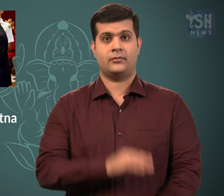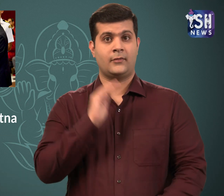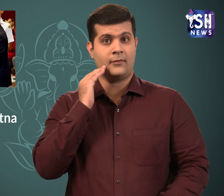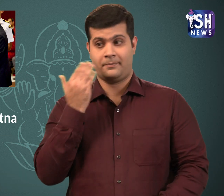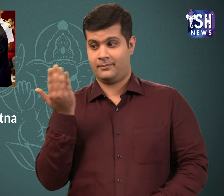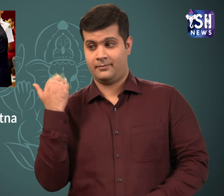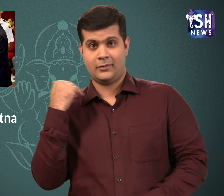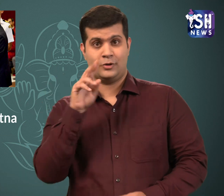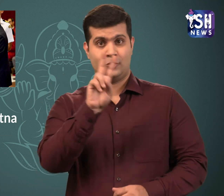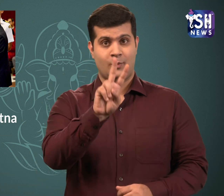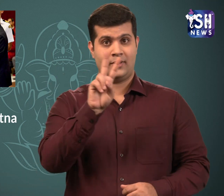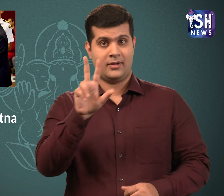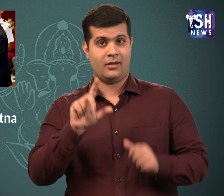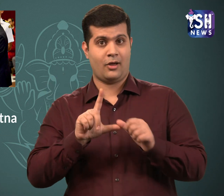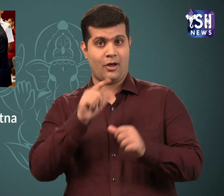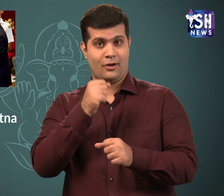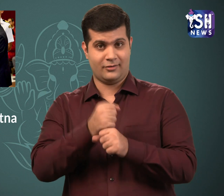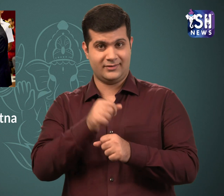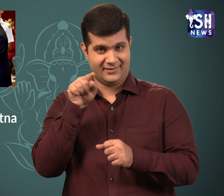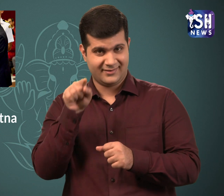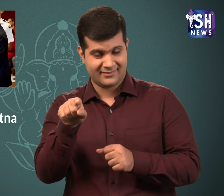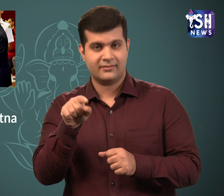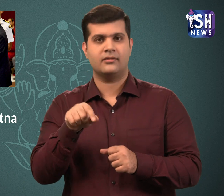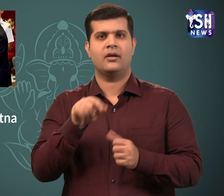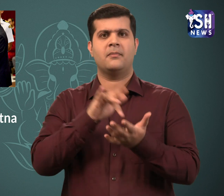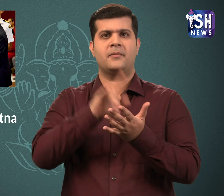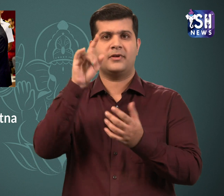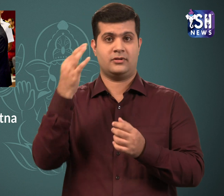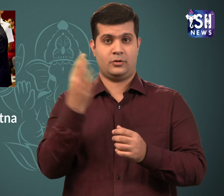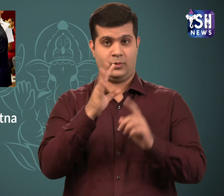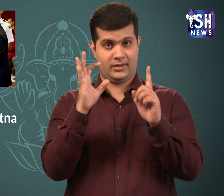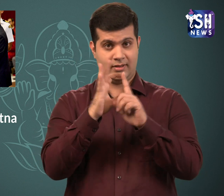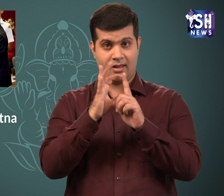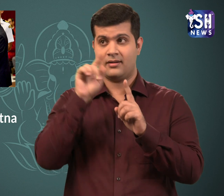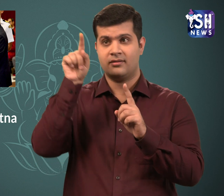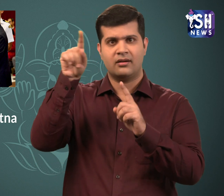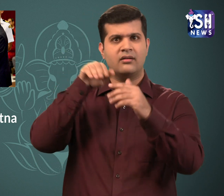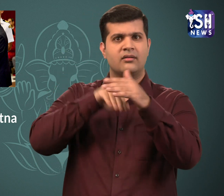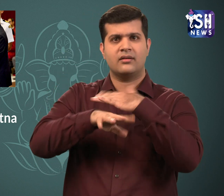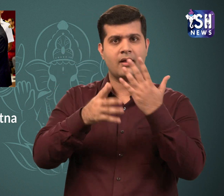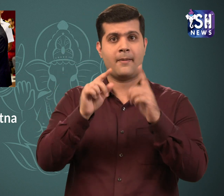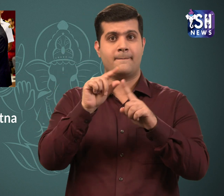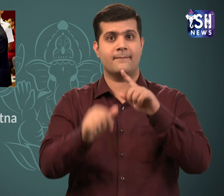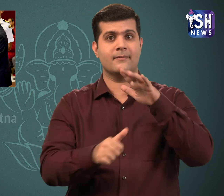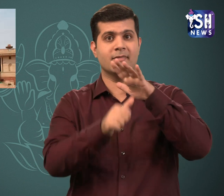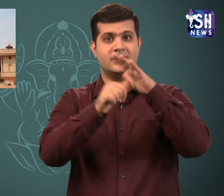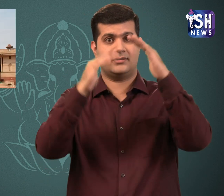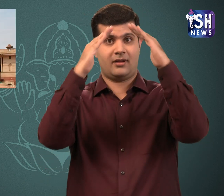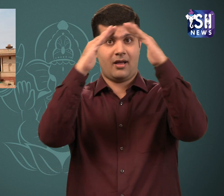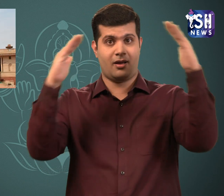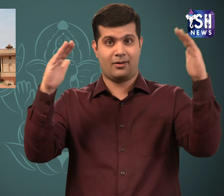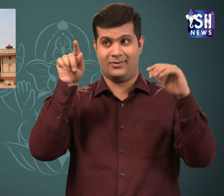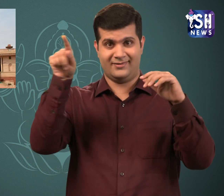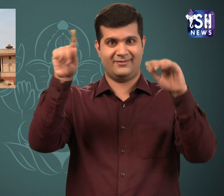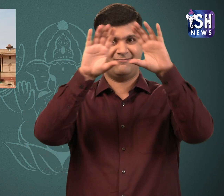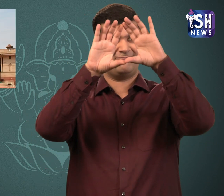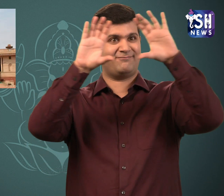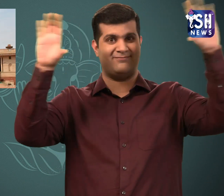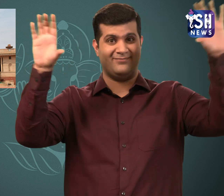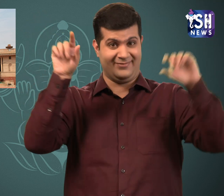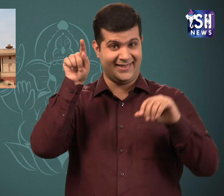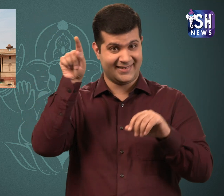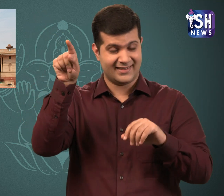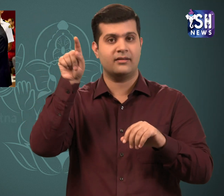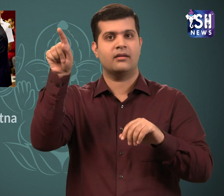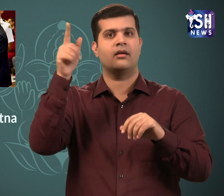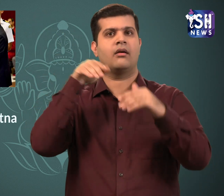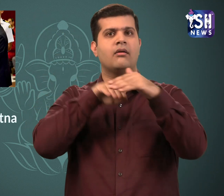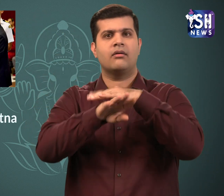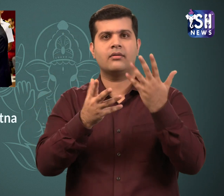On 28 August, at the Rashtrapati Bhawan in New Delhi.